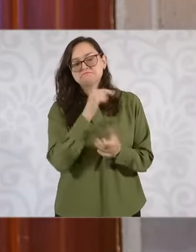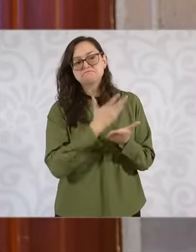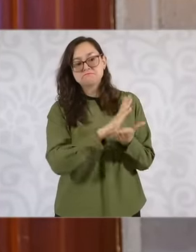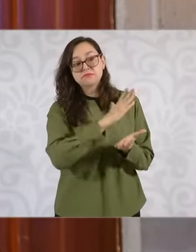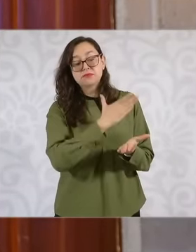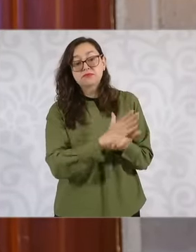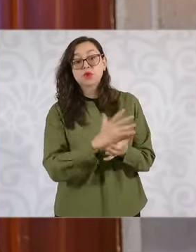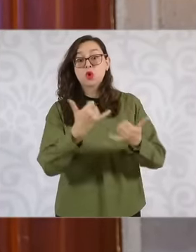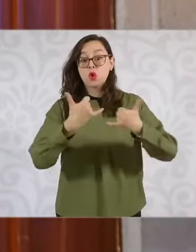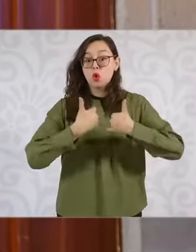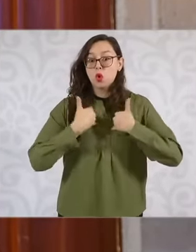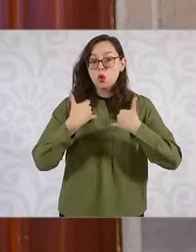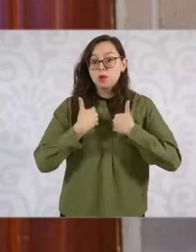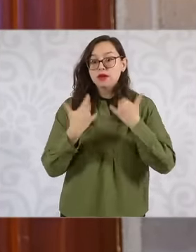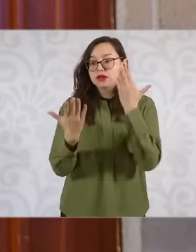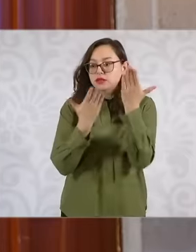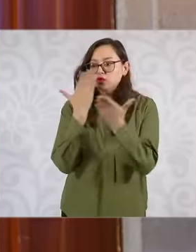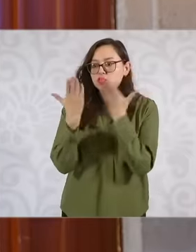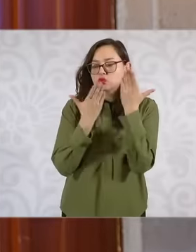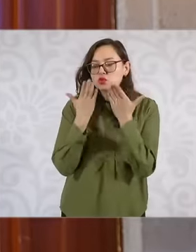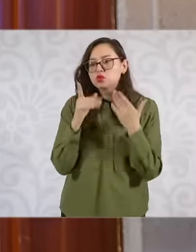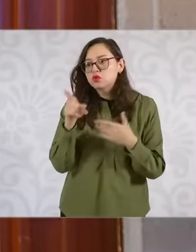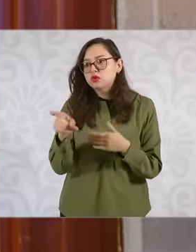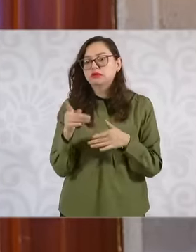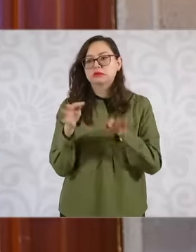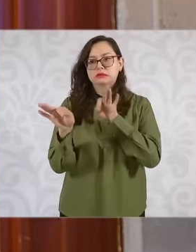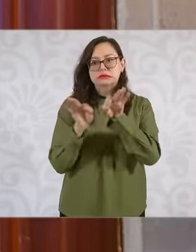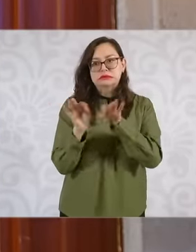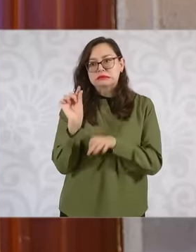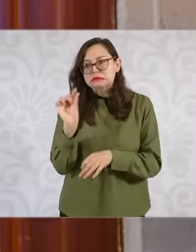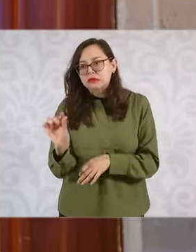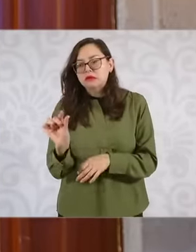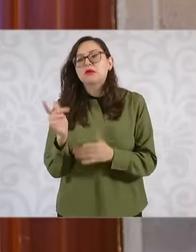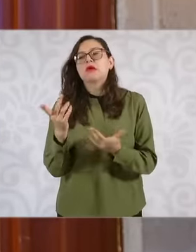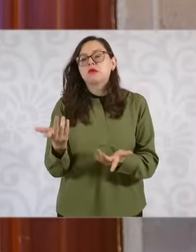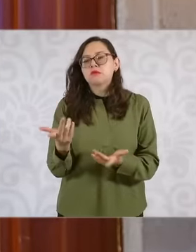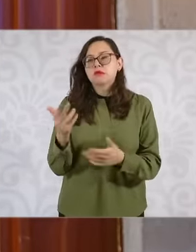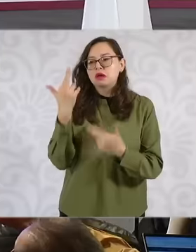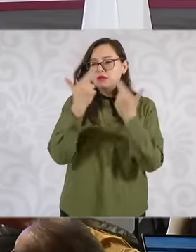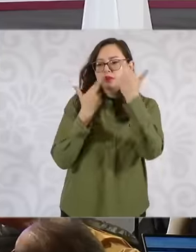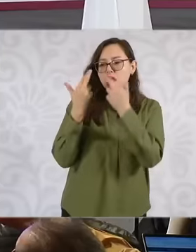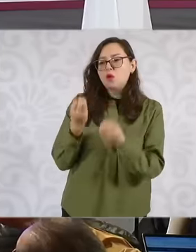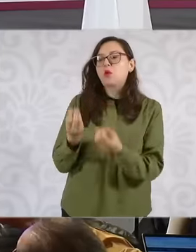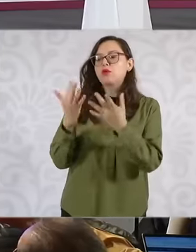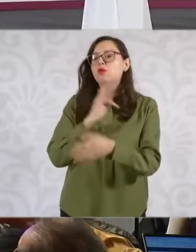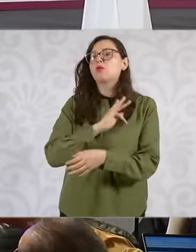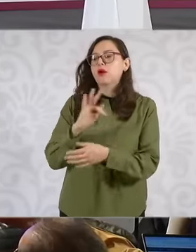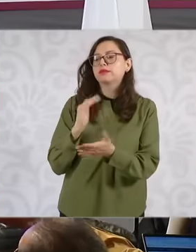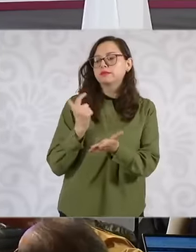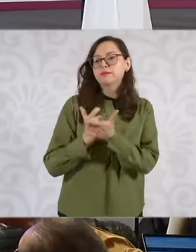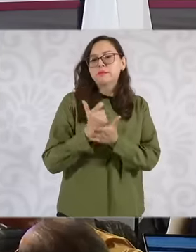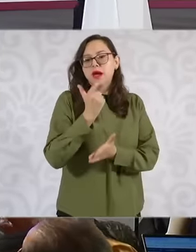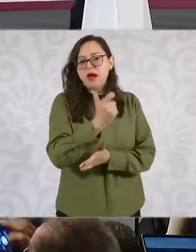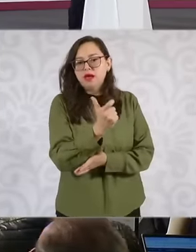socioeconomic study will be carried out to determine their ability to pay is how much president Thank you very much thank